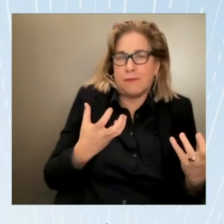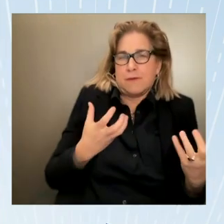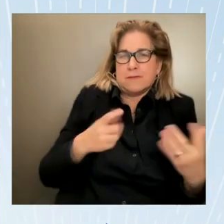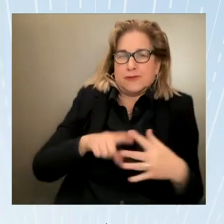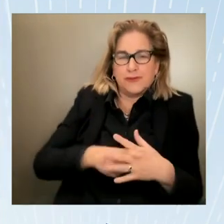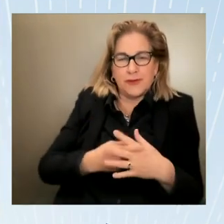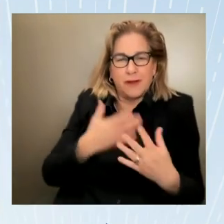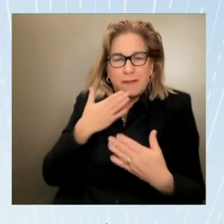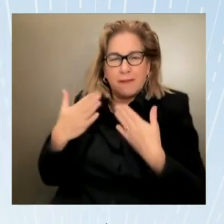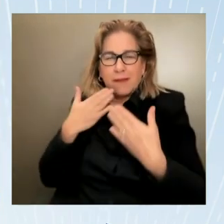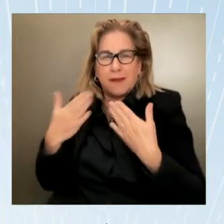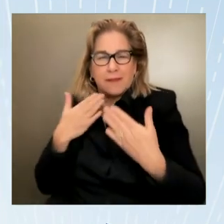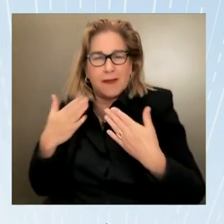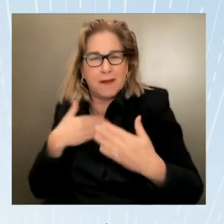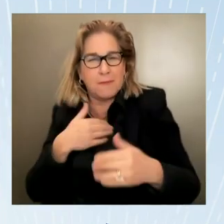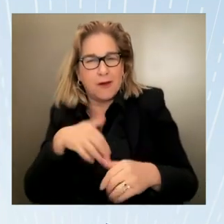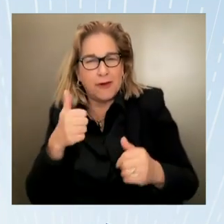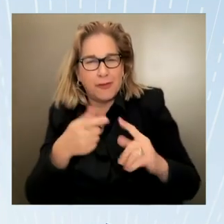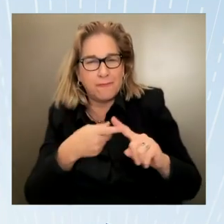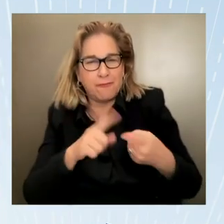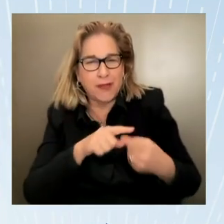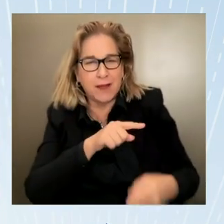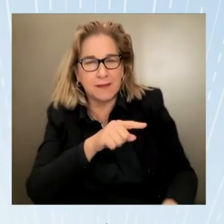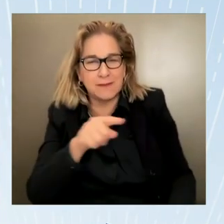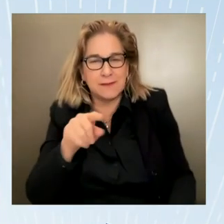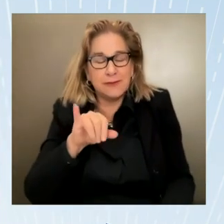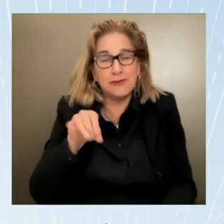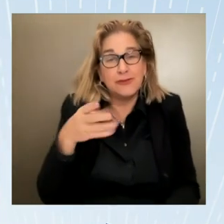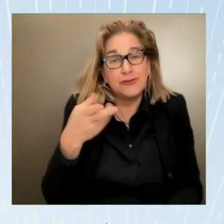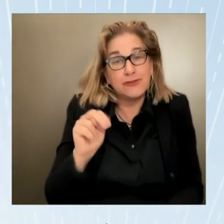Council here at the the White House for everything that uh that you've been doing